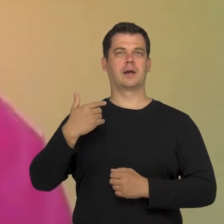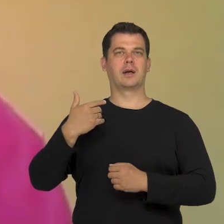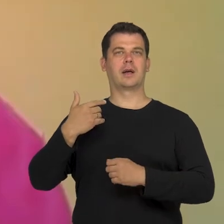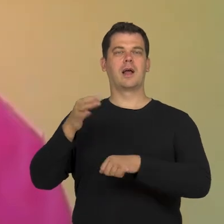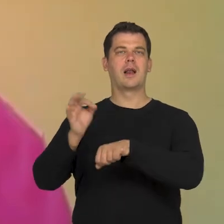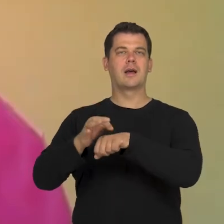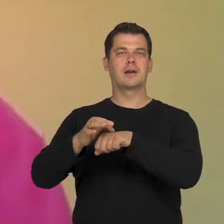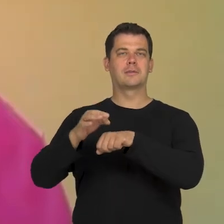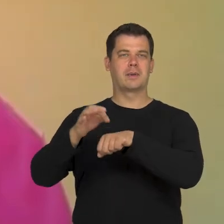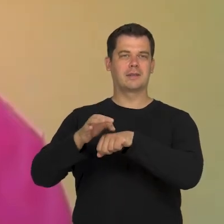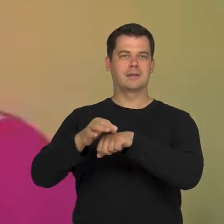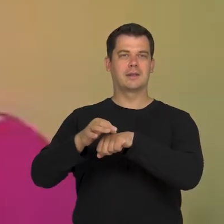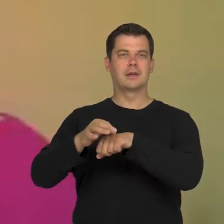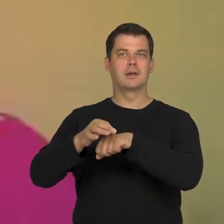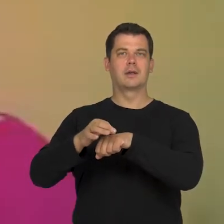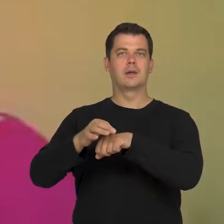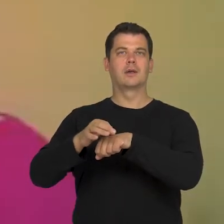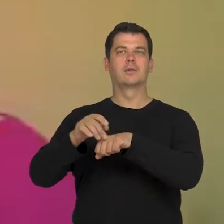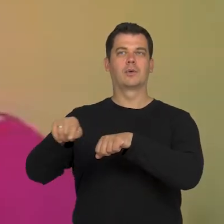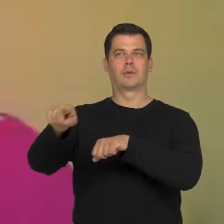when students of medicine were learning